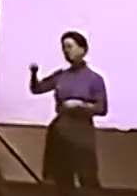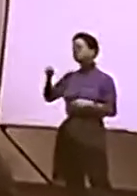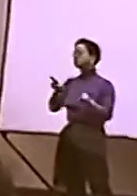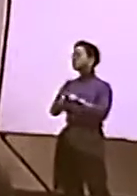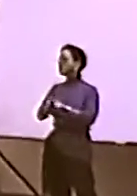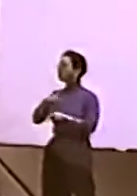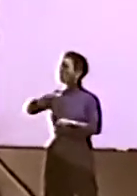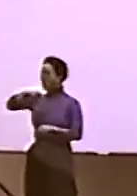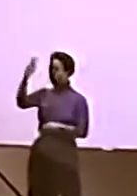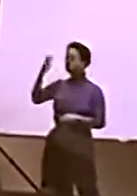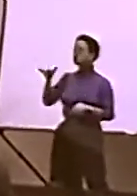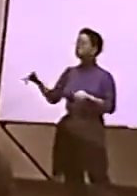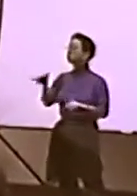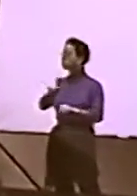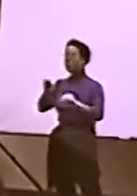[ALL TALKING AT ONCE]